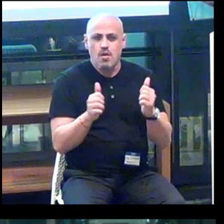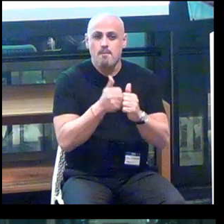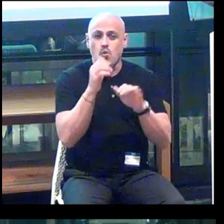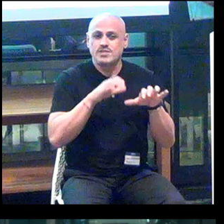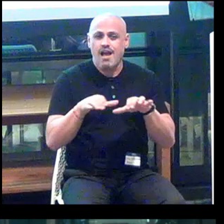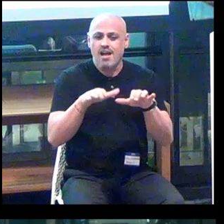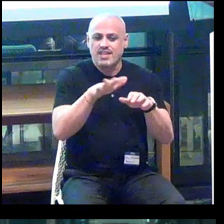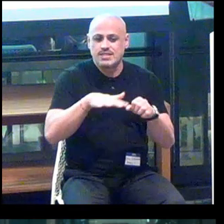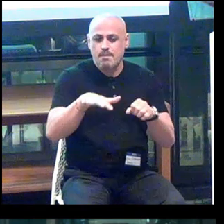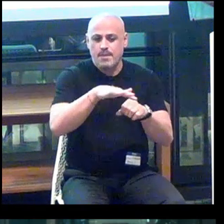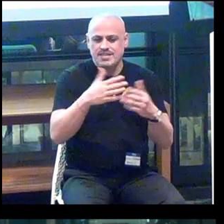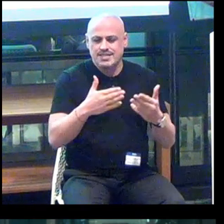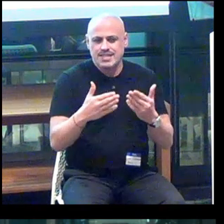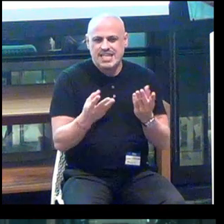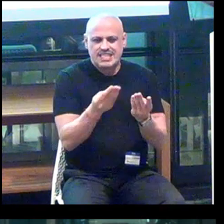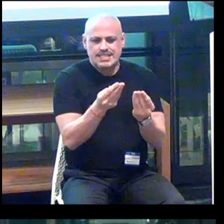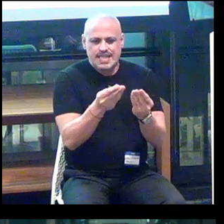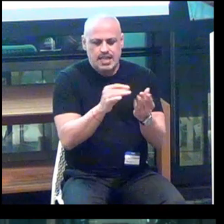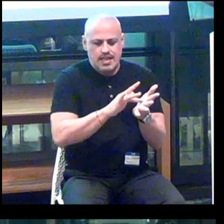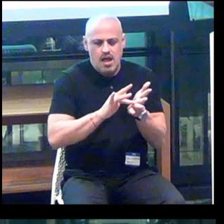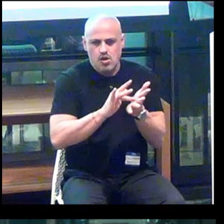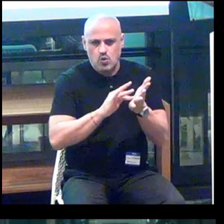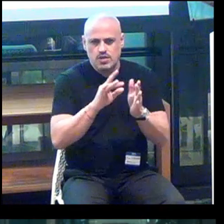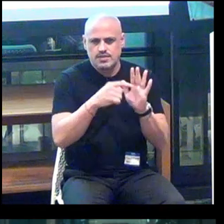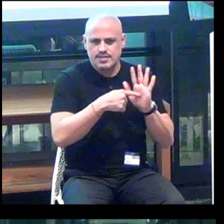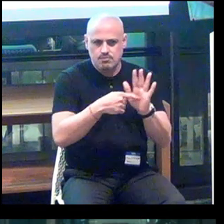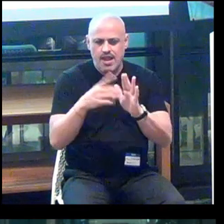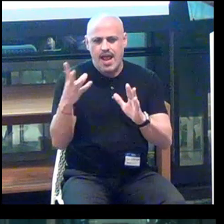space here are tactile displays and inclusive employment.